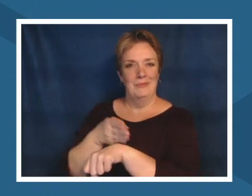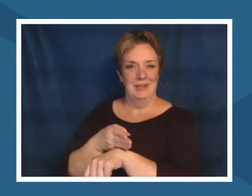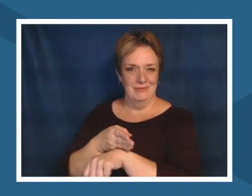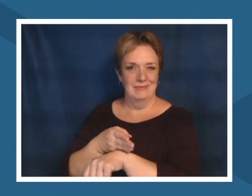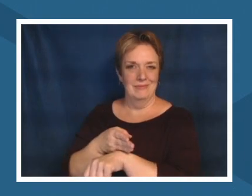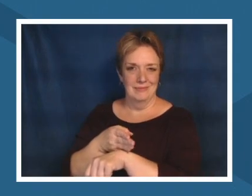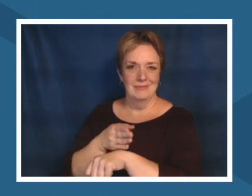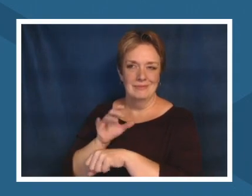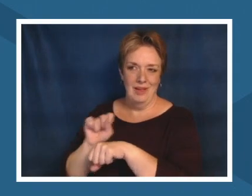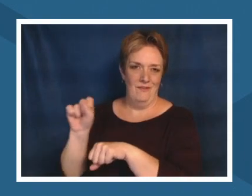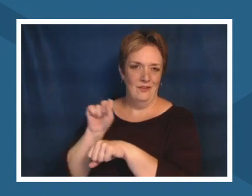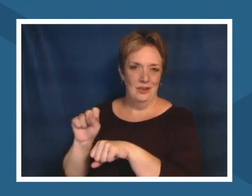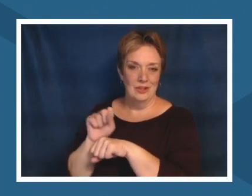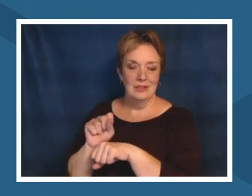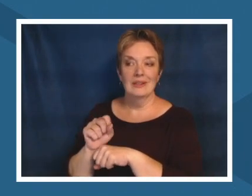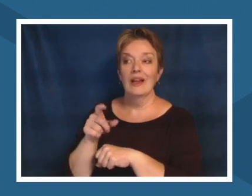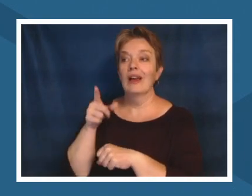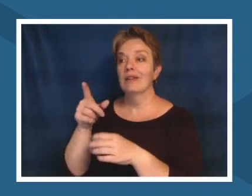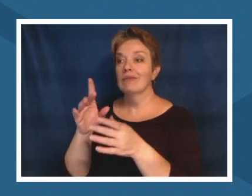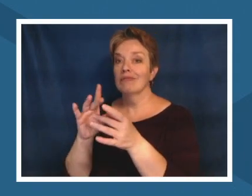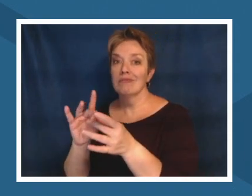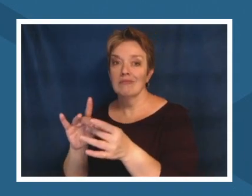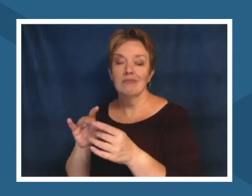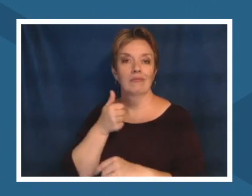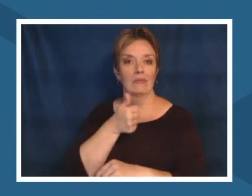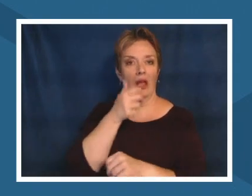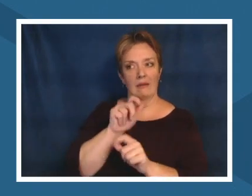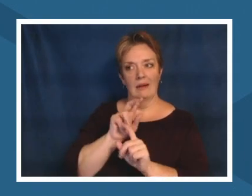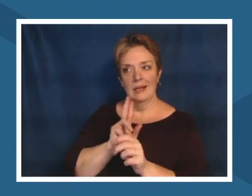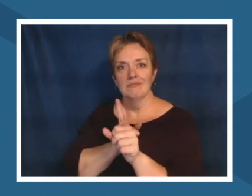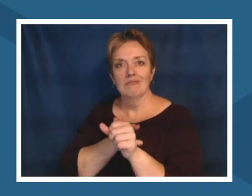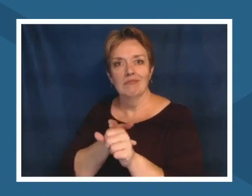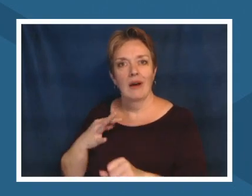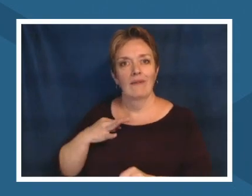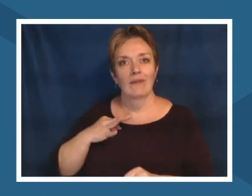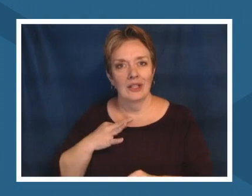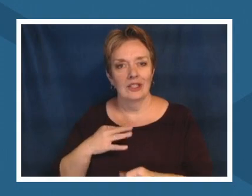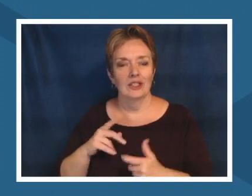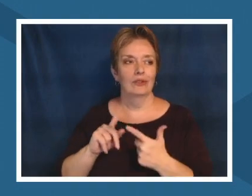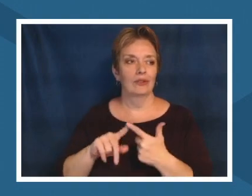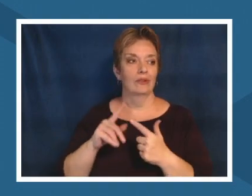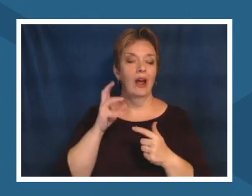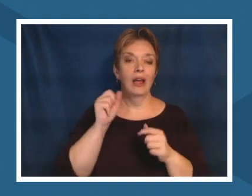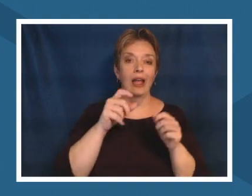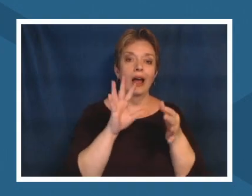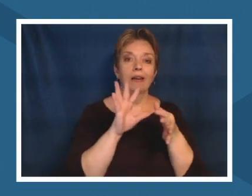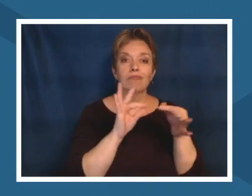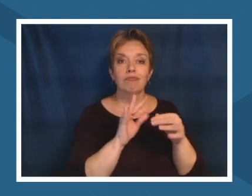sharing on social media or you know